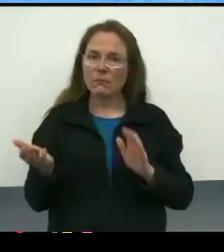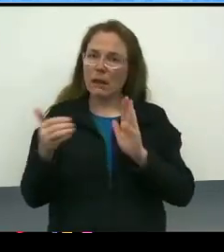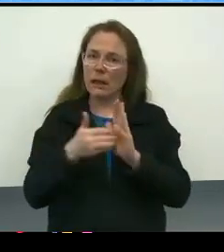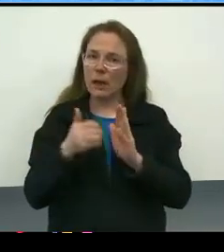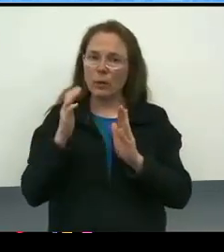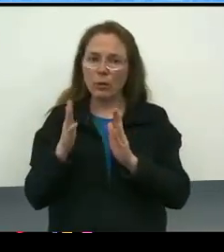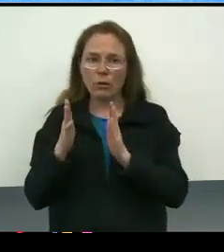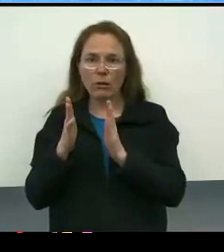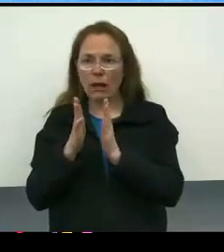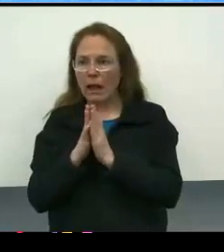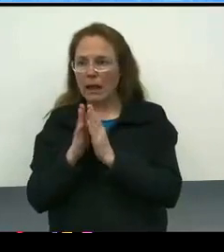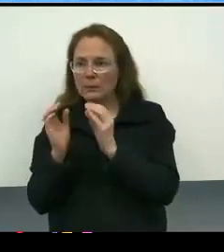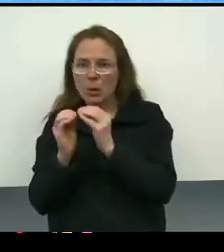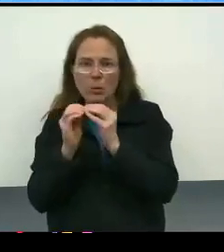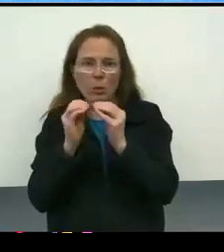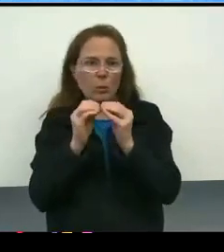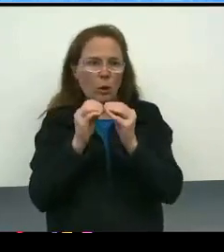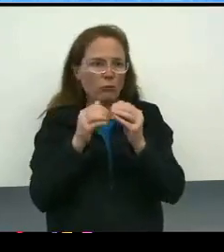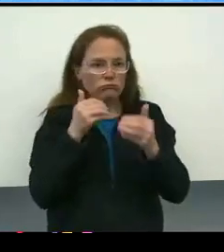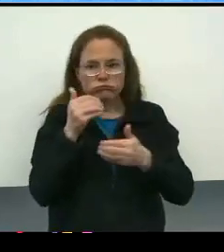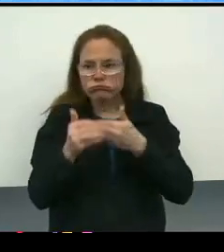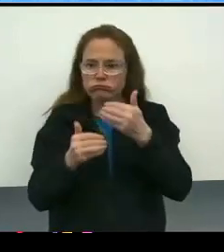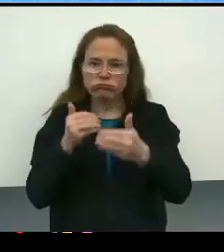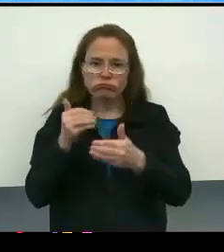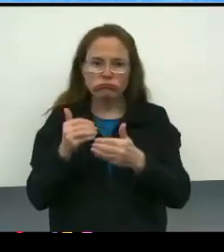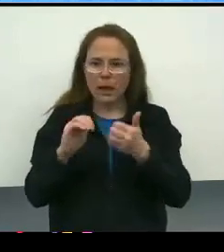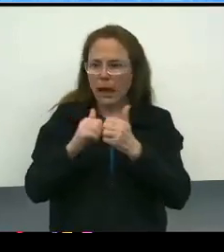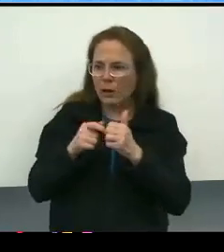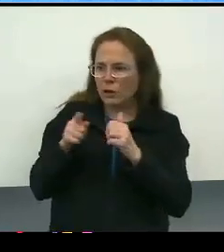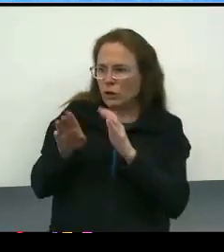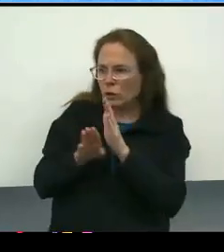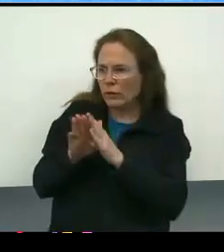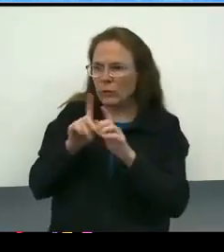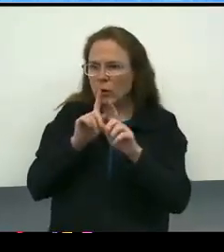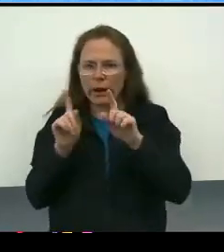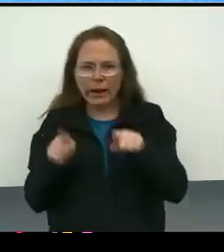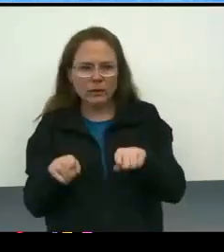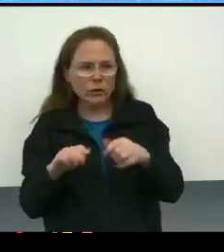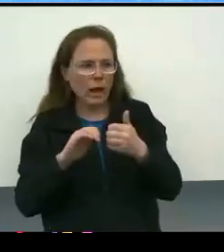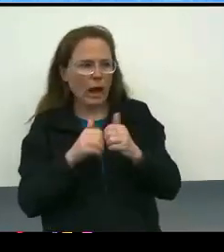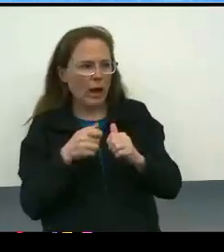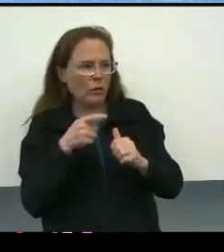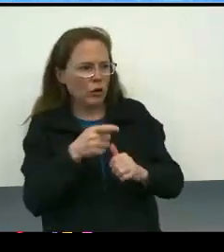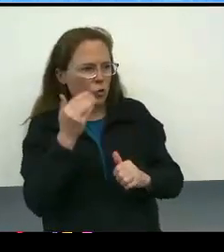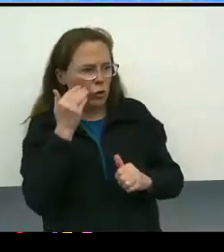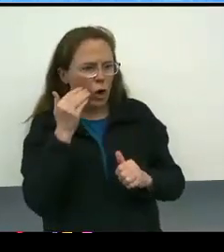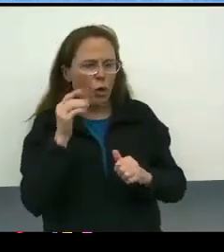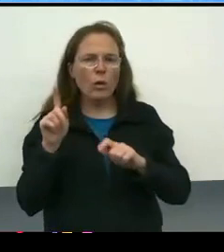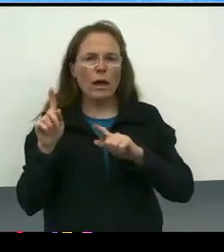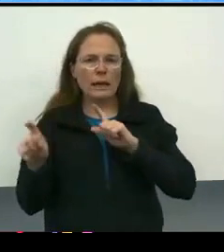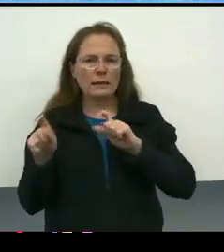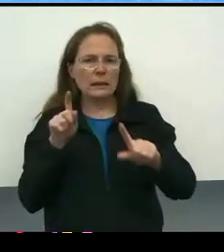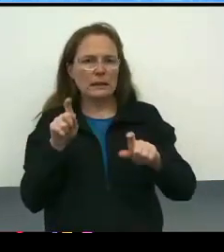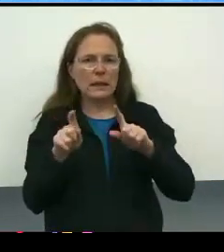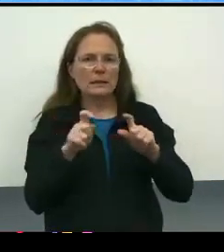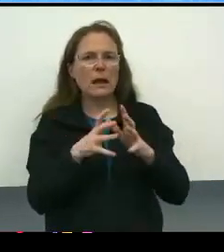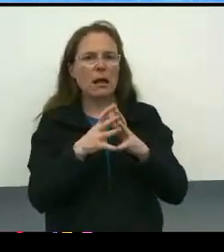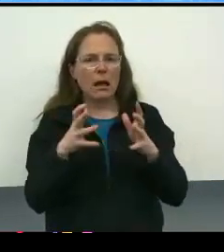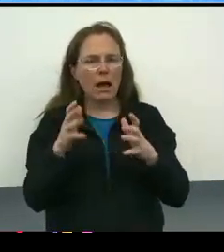as we go through the lens that we're using. How did you develop the answer to that lens? How do you know that the solution you're proposing